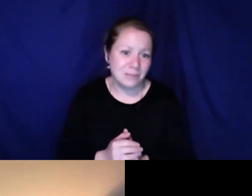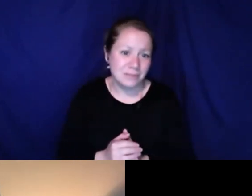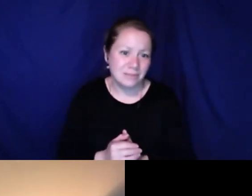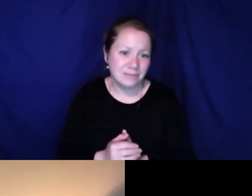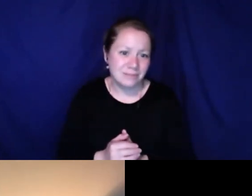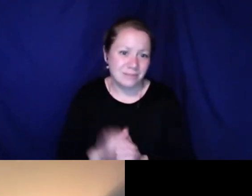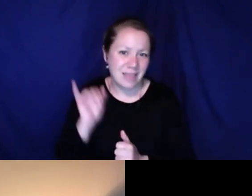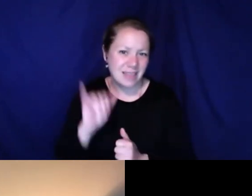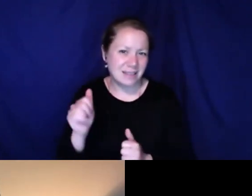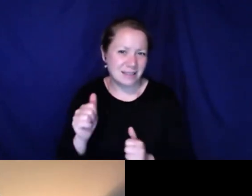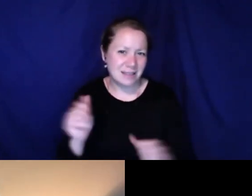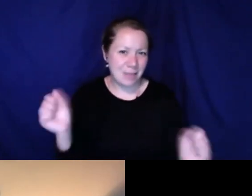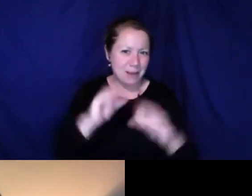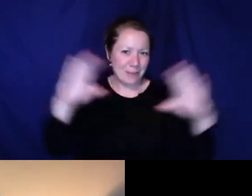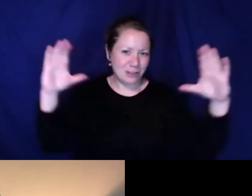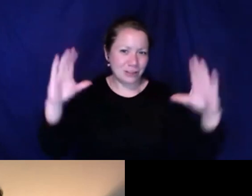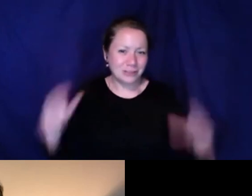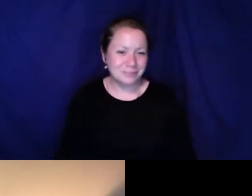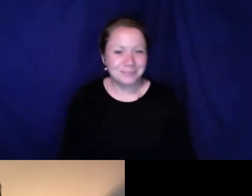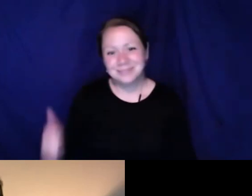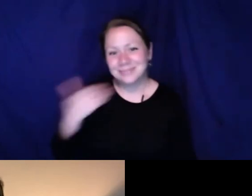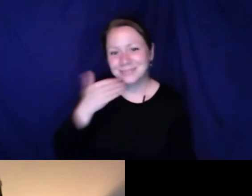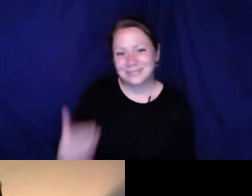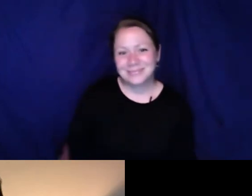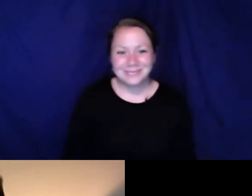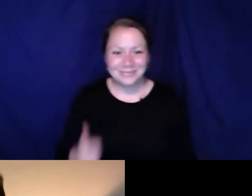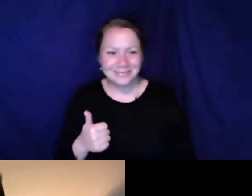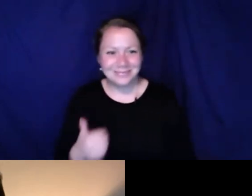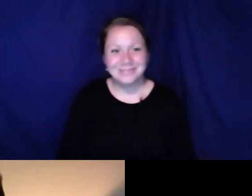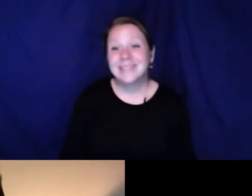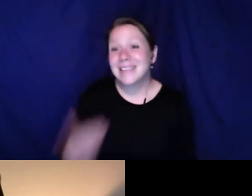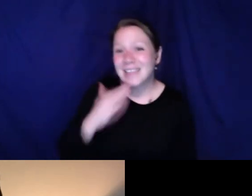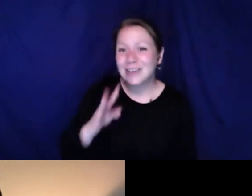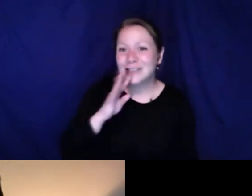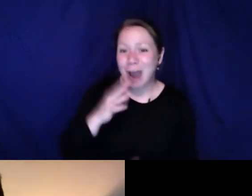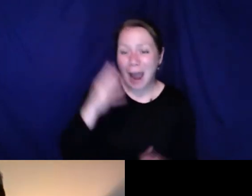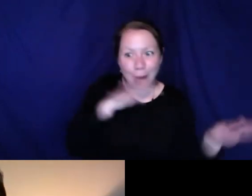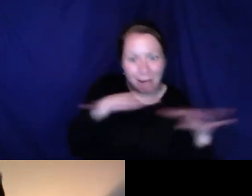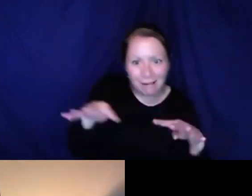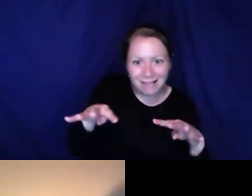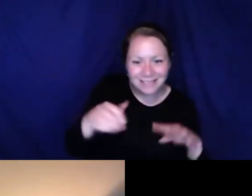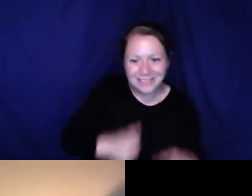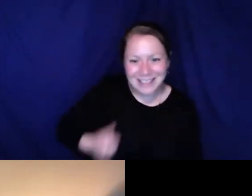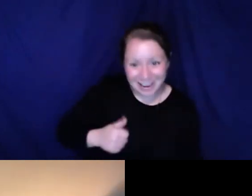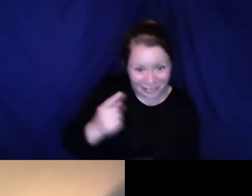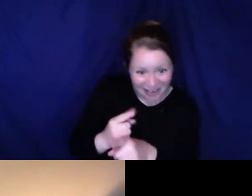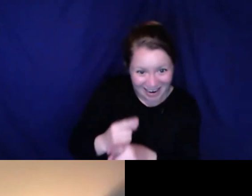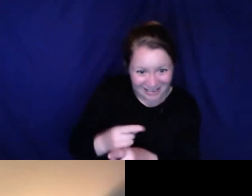just, you know, it doesn't hurt to every ask for help. That's the big picture right